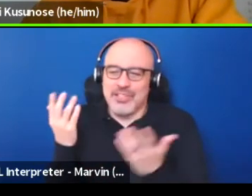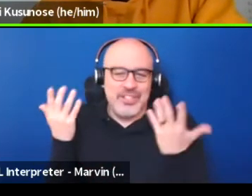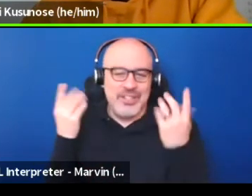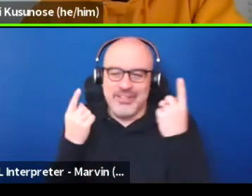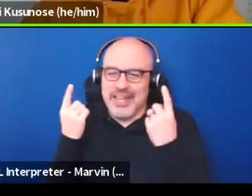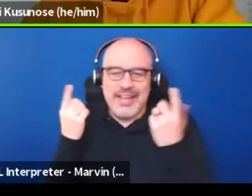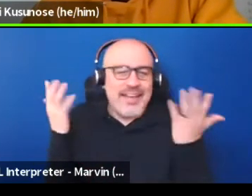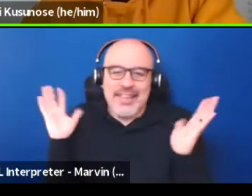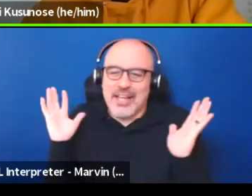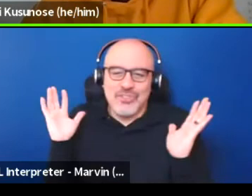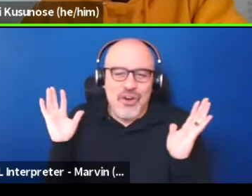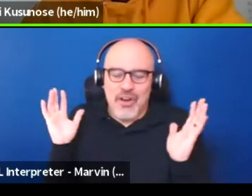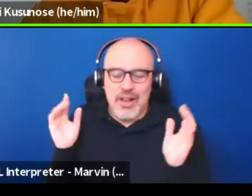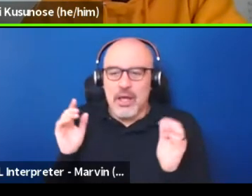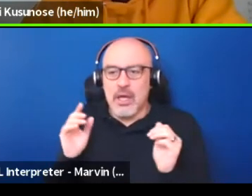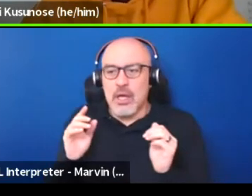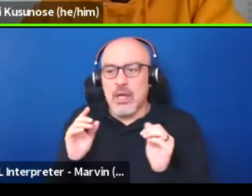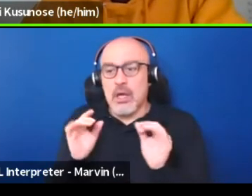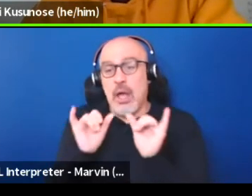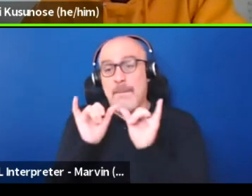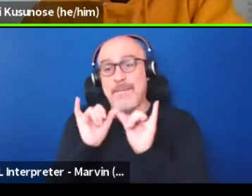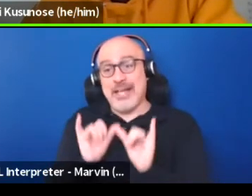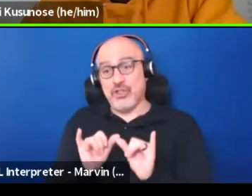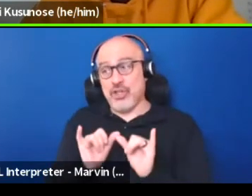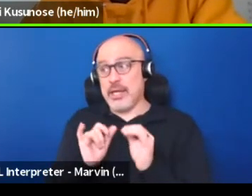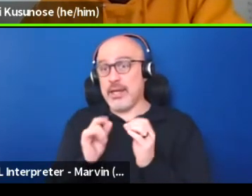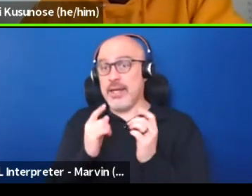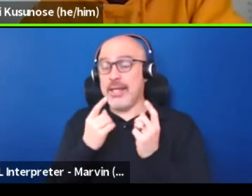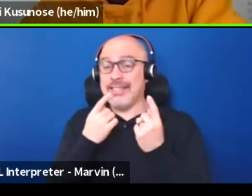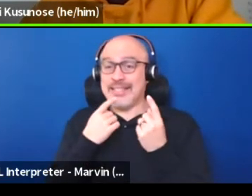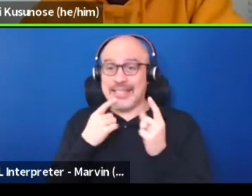And I think measuring success in new and different ways